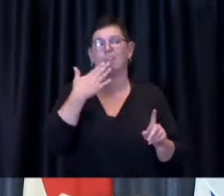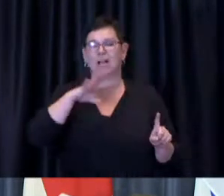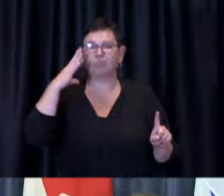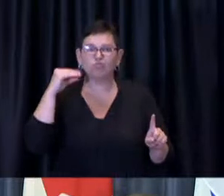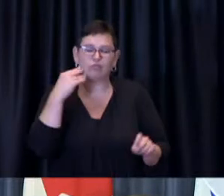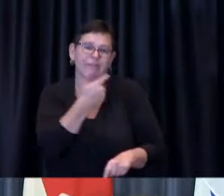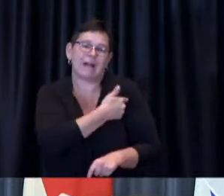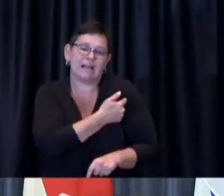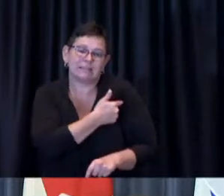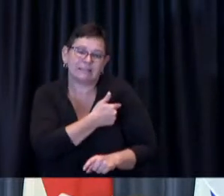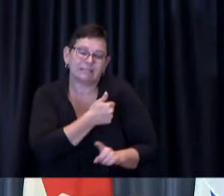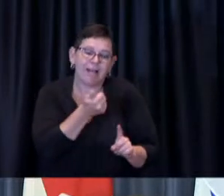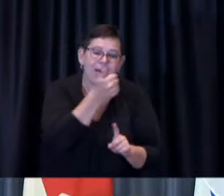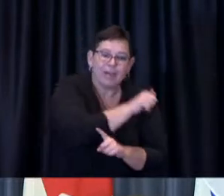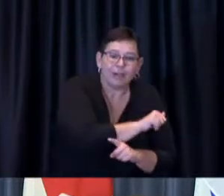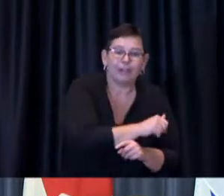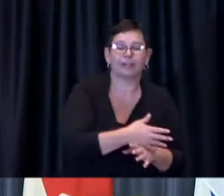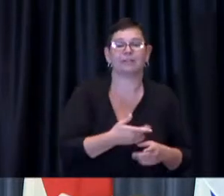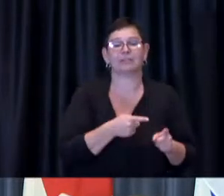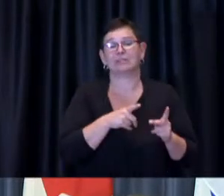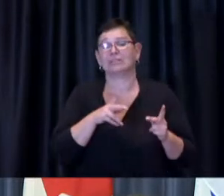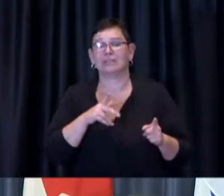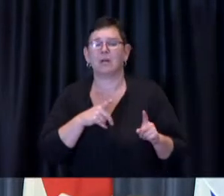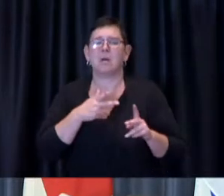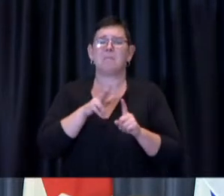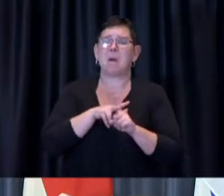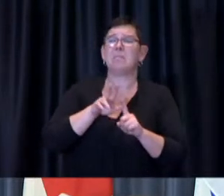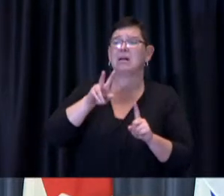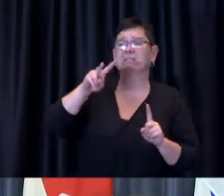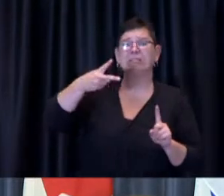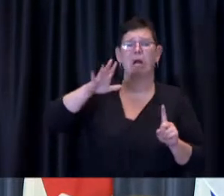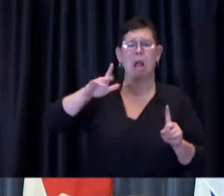book for a second dose but it's later on and they didn't realize they could book an earlier